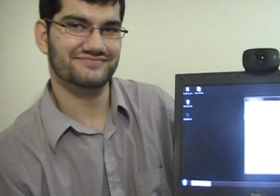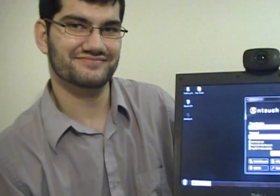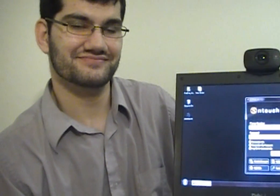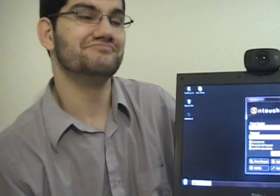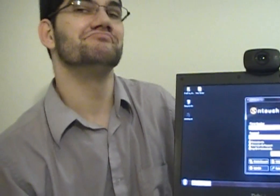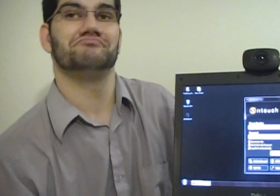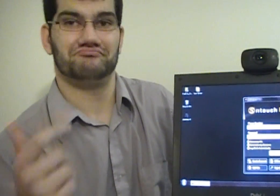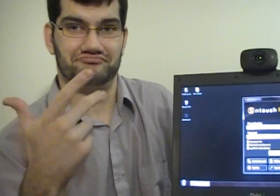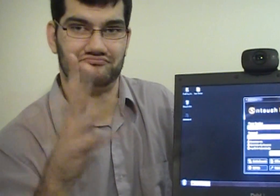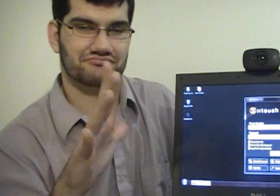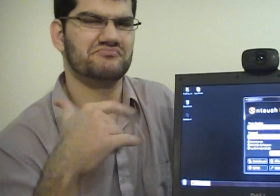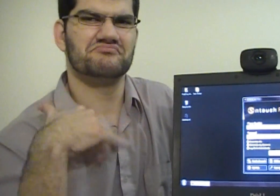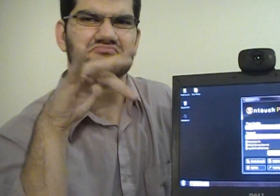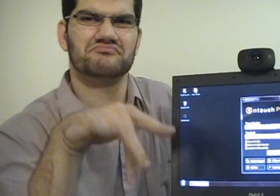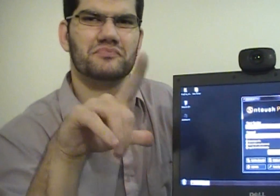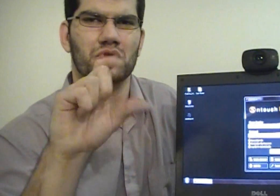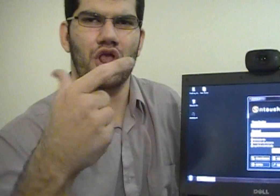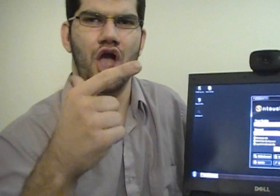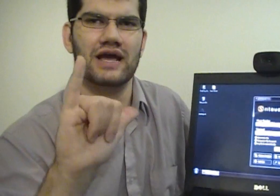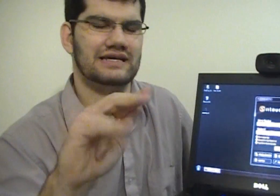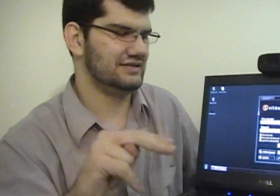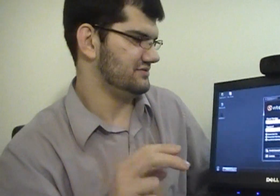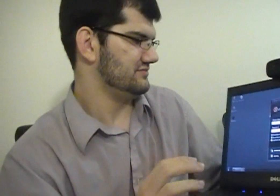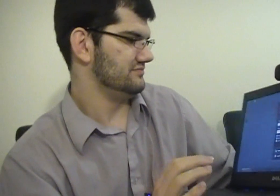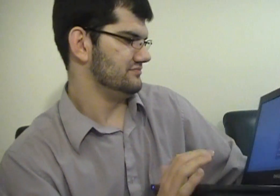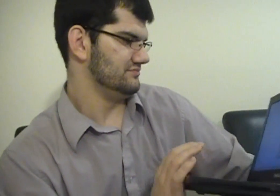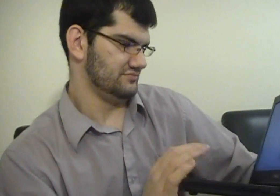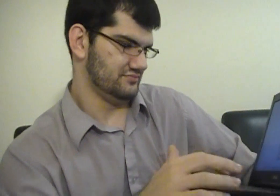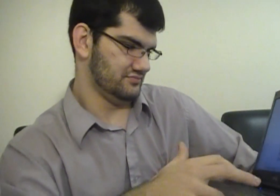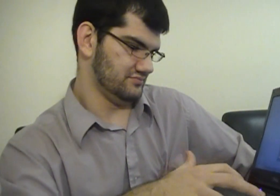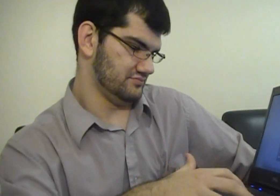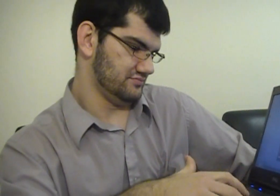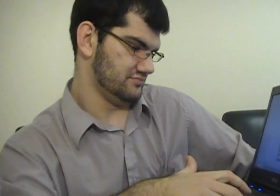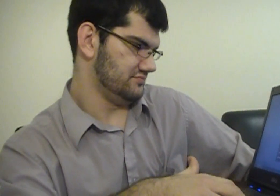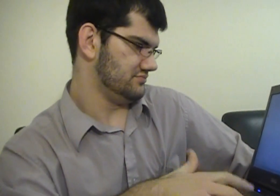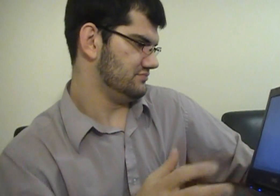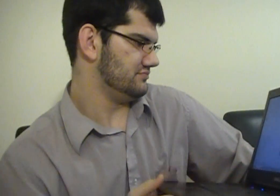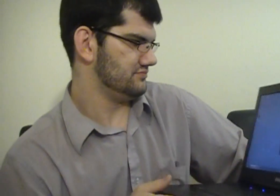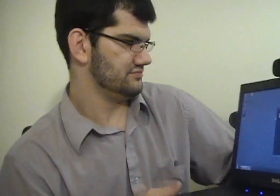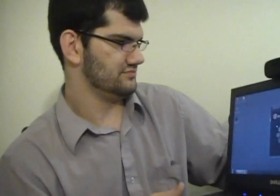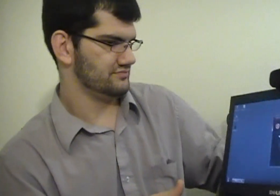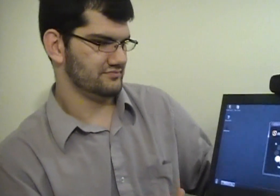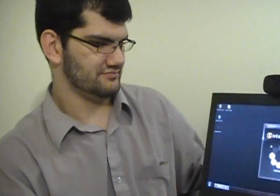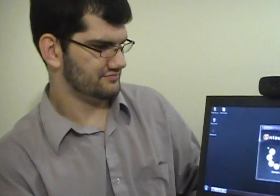Now, I'm going to log in.